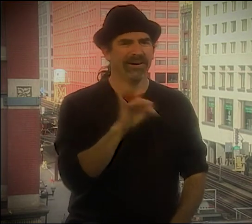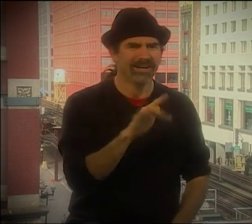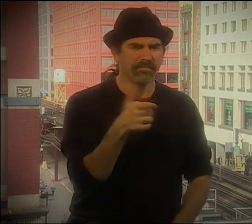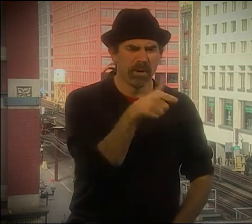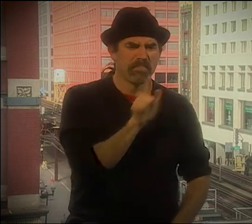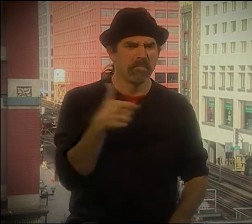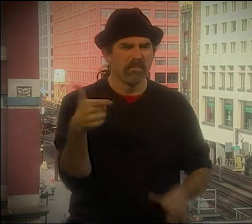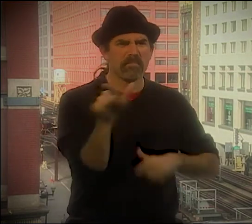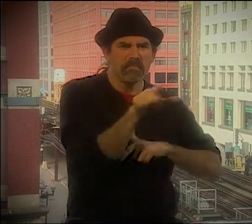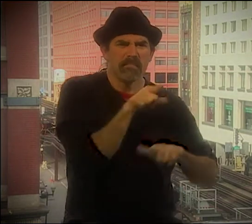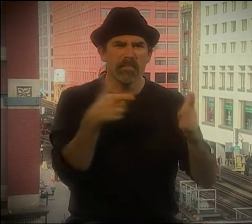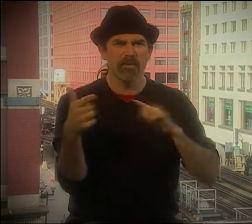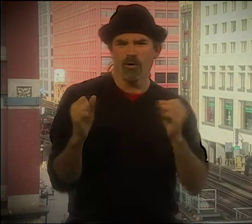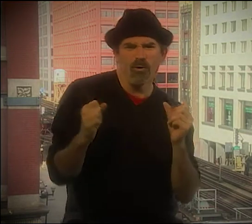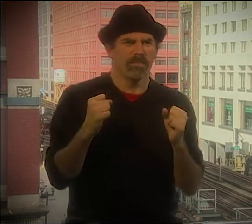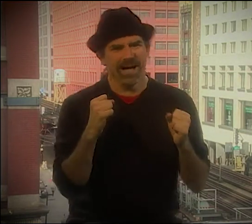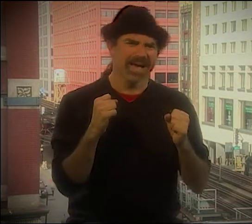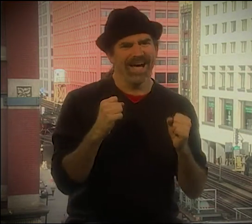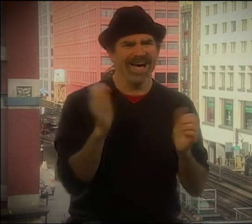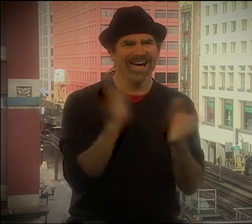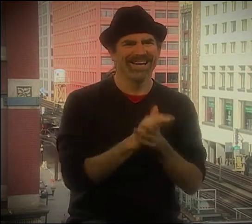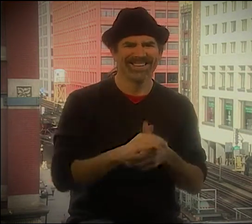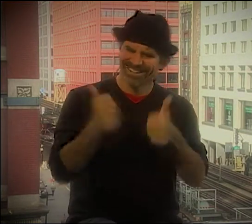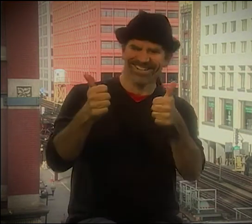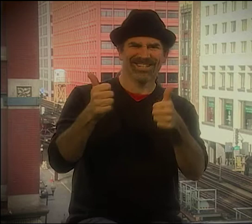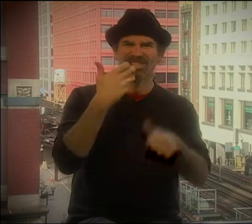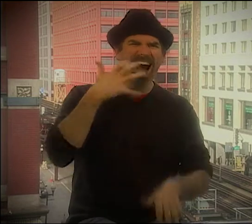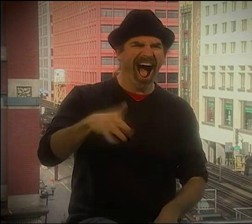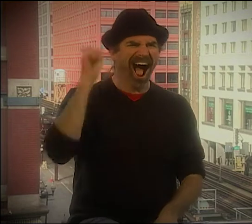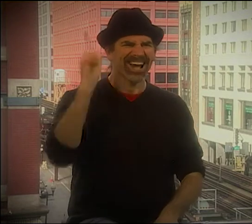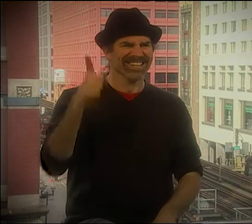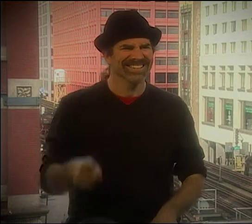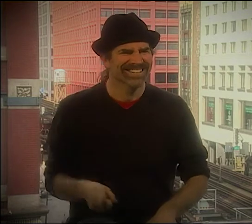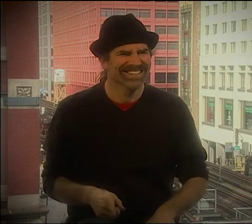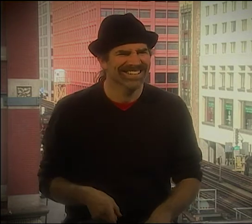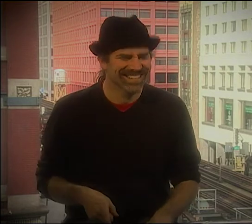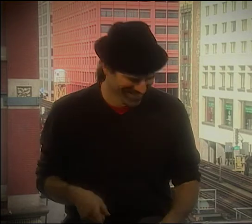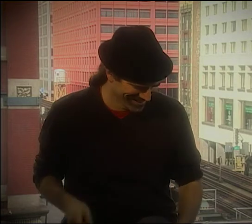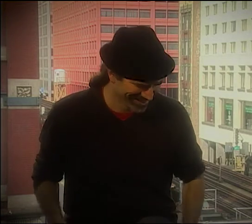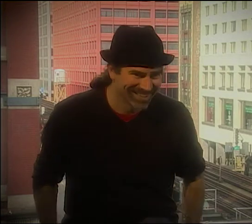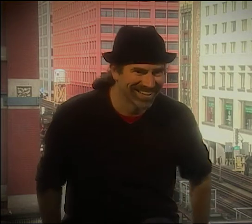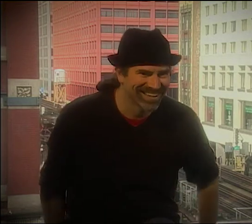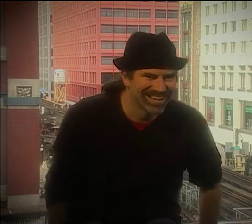BUT EVERYTHING WAS JUST RIGHT. YOU KNOW, THE WHOLE OPENING SHOW WAS GREAT.